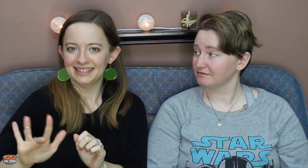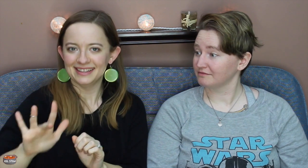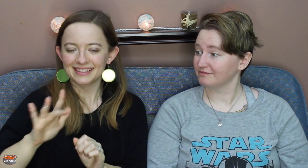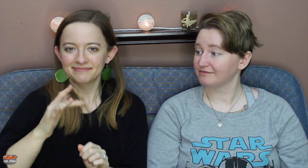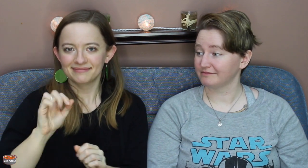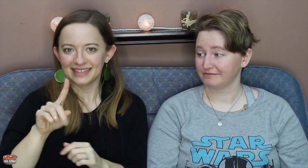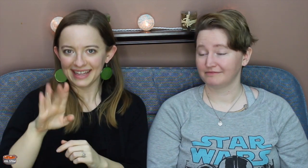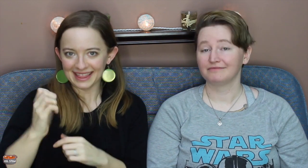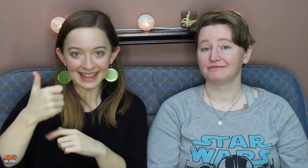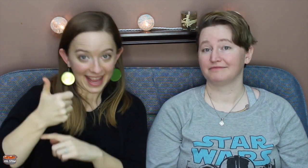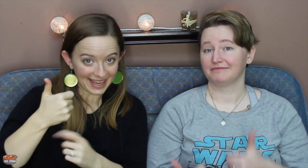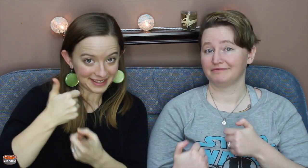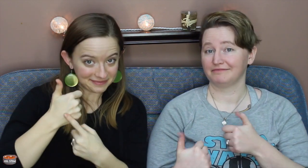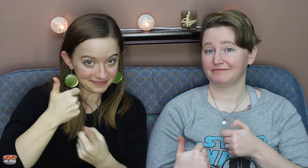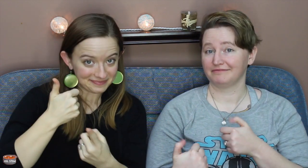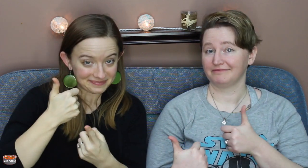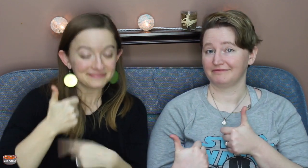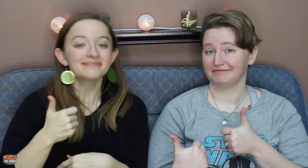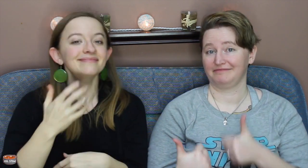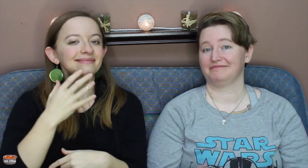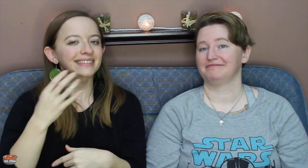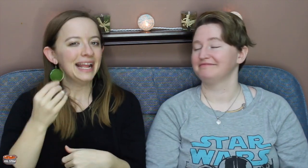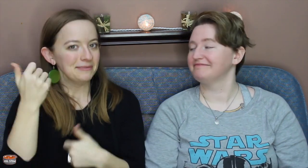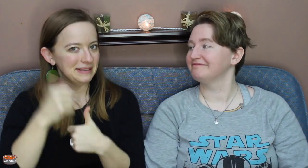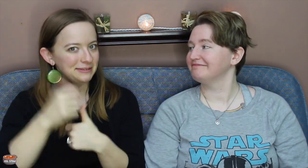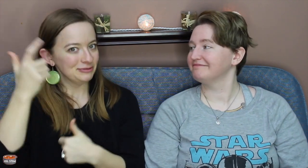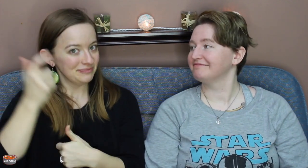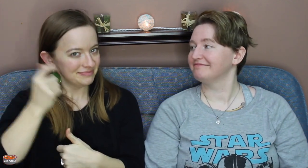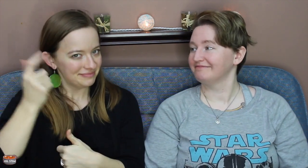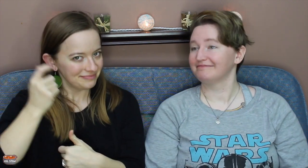have enjoyed the video, please click LIKE.